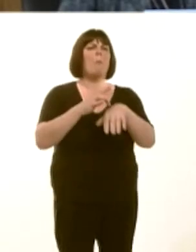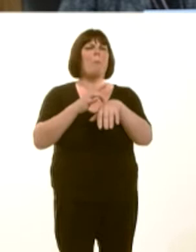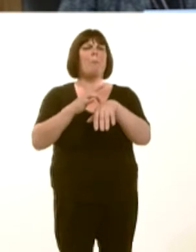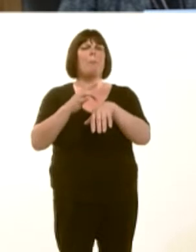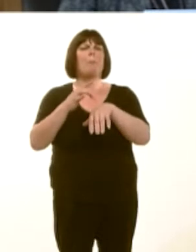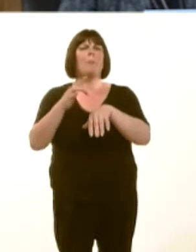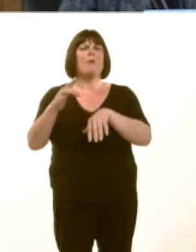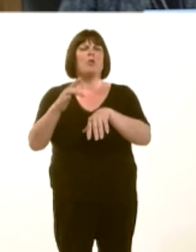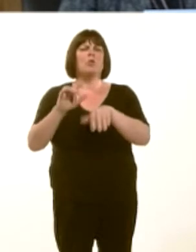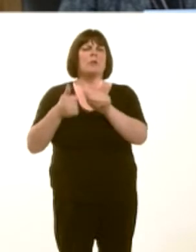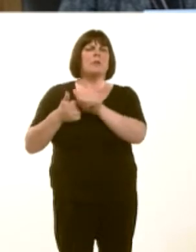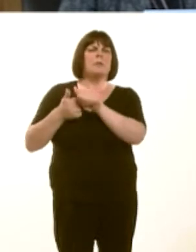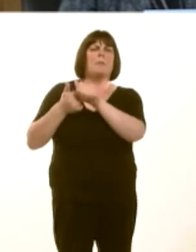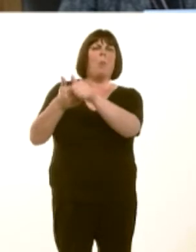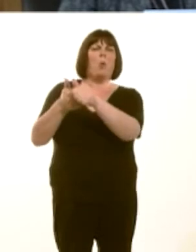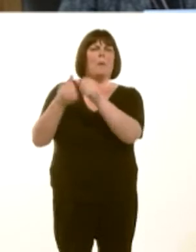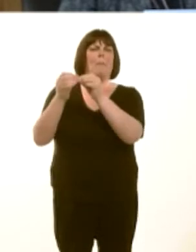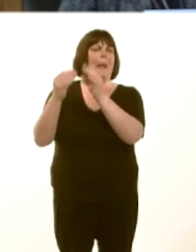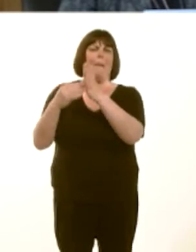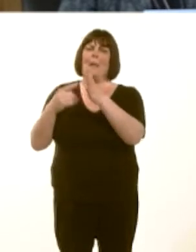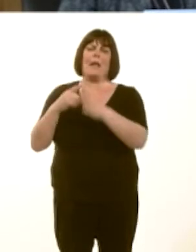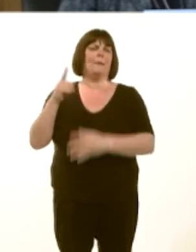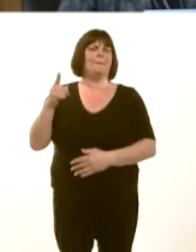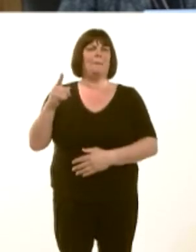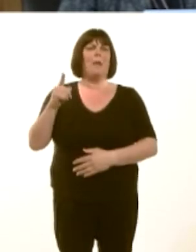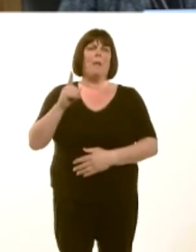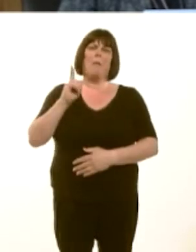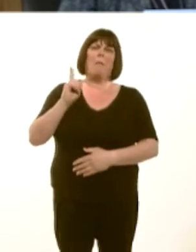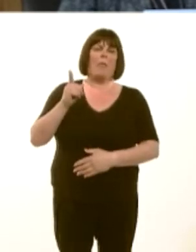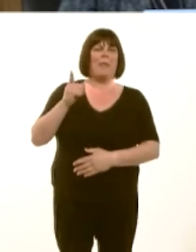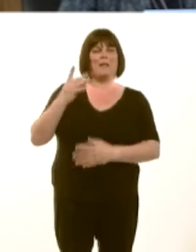Mae nawr lan iír llys ystyried yr achos ei hunan, ac i wneud penderfyniad.